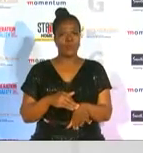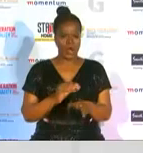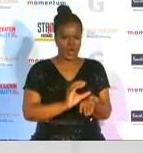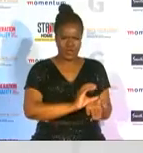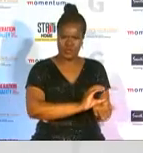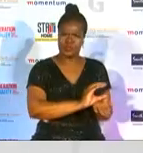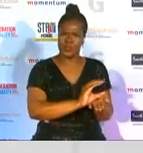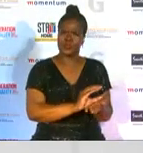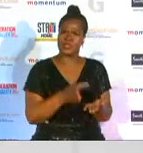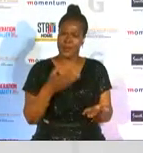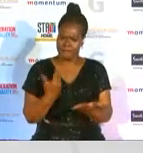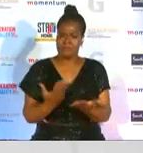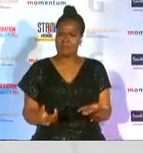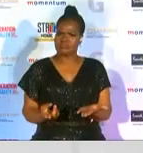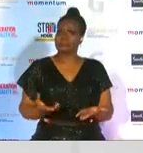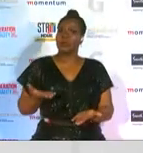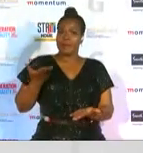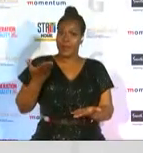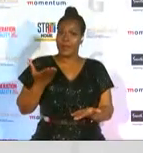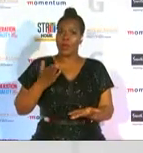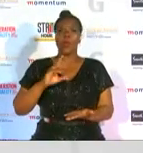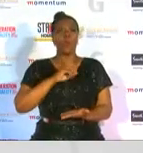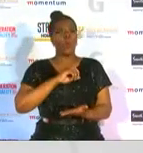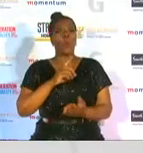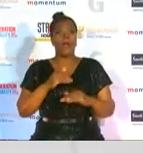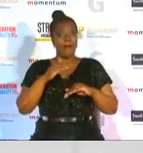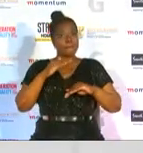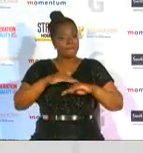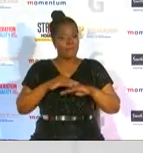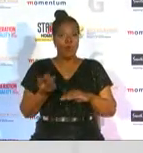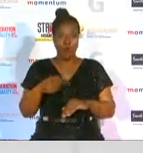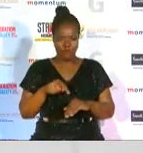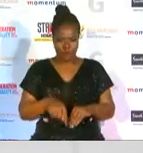rising it is going to become even more relevant for south african brands